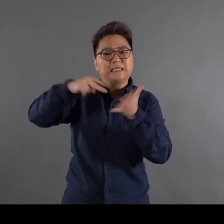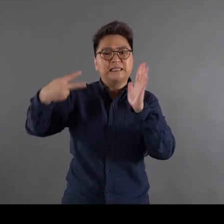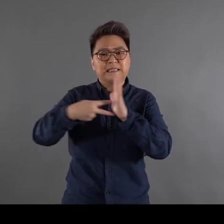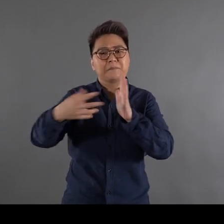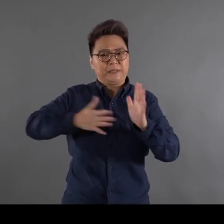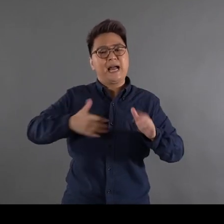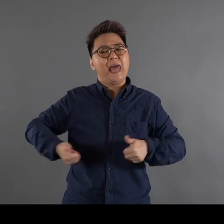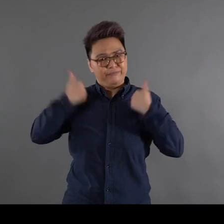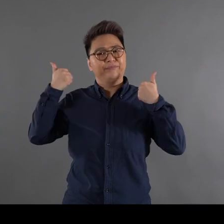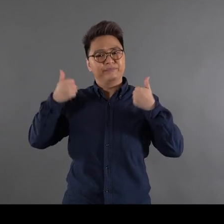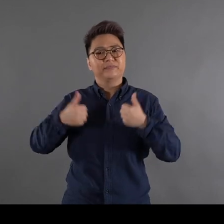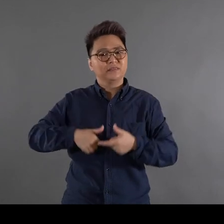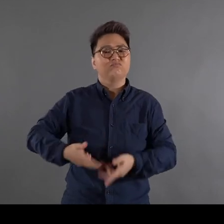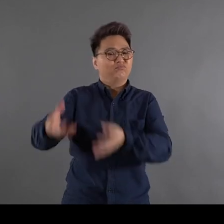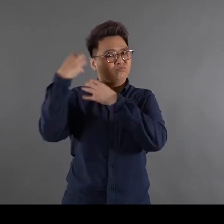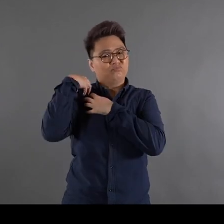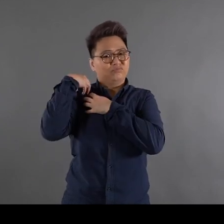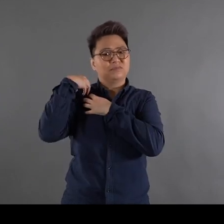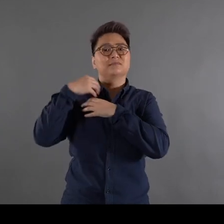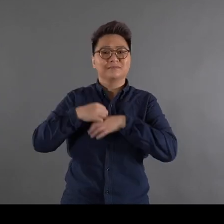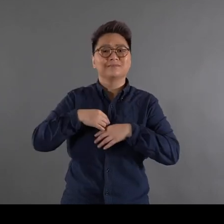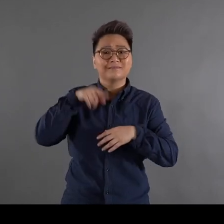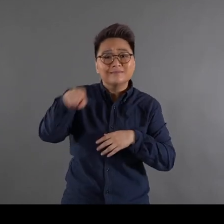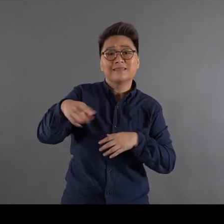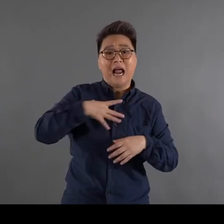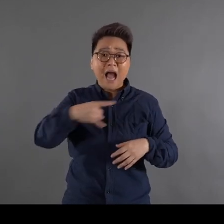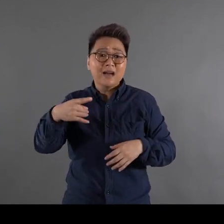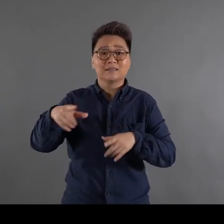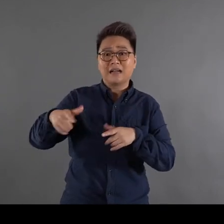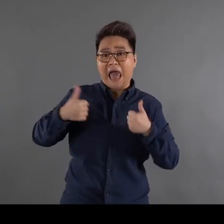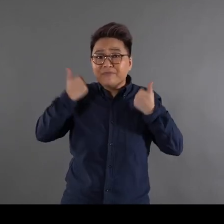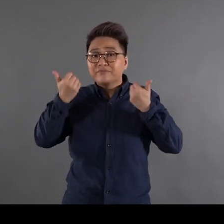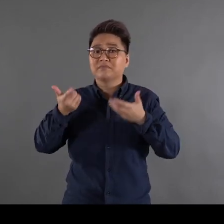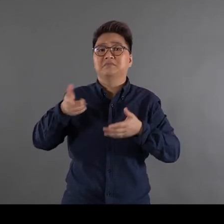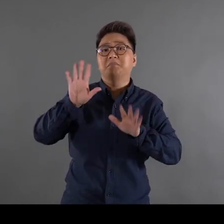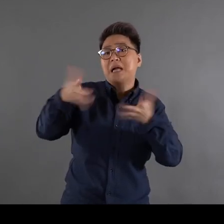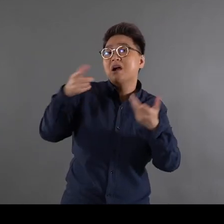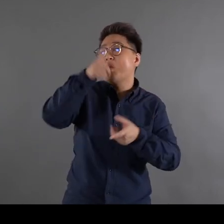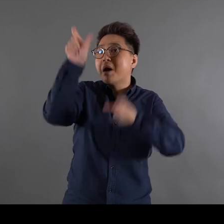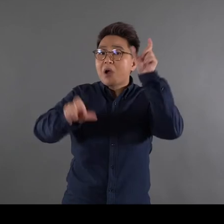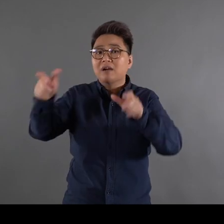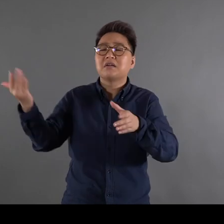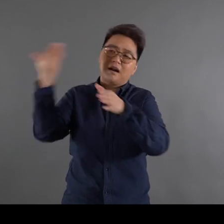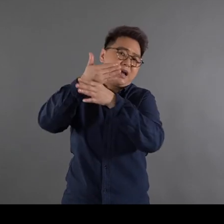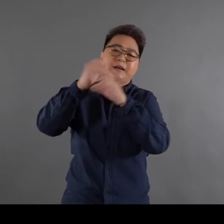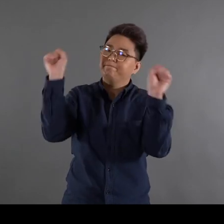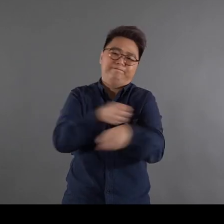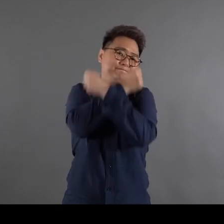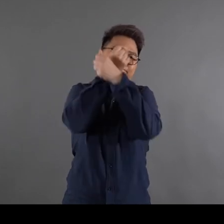You have to be responsible for your life so that you can pass your time in whichever way you like and no one can judge